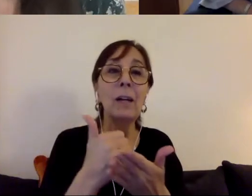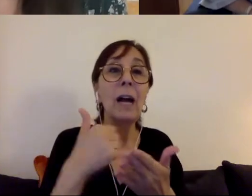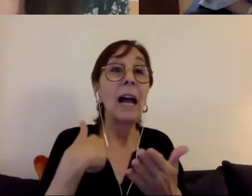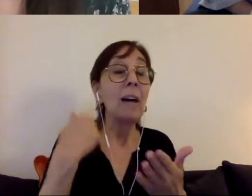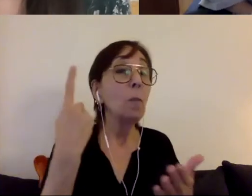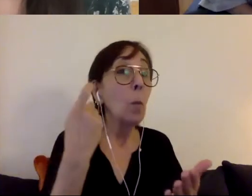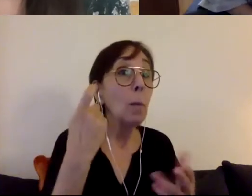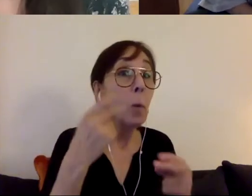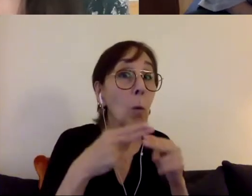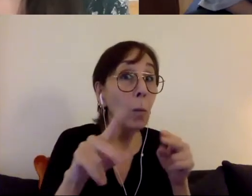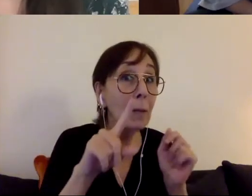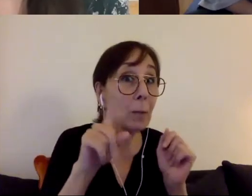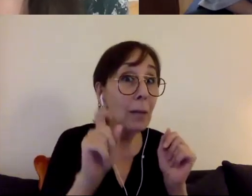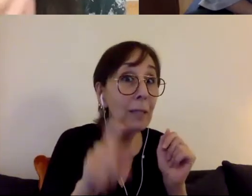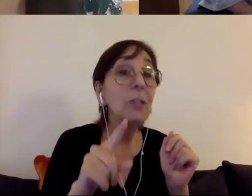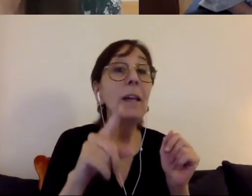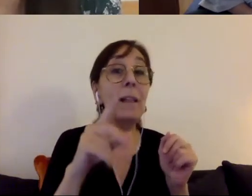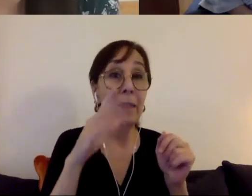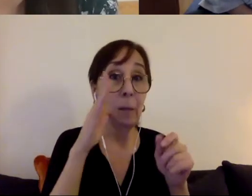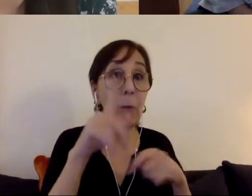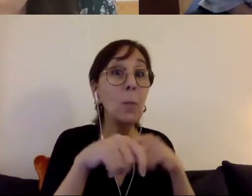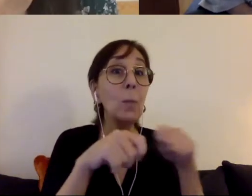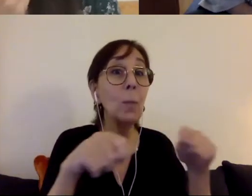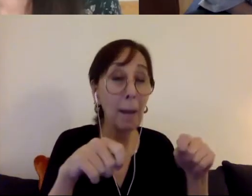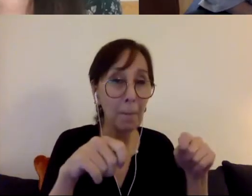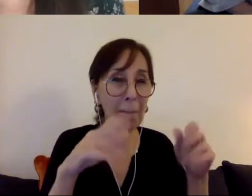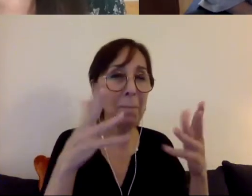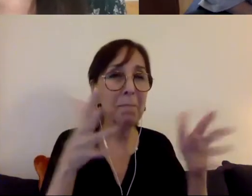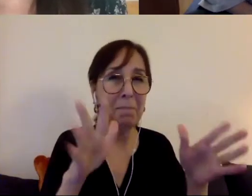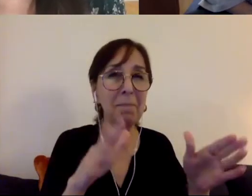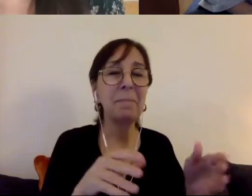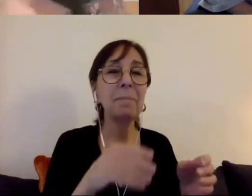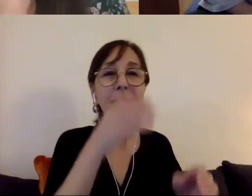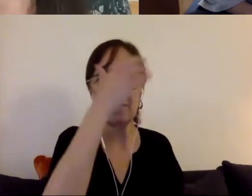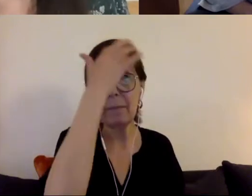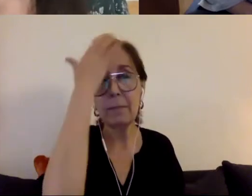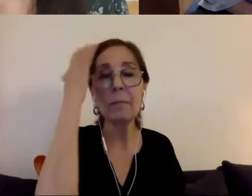question for you and then we'll wrap up. You just gave us such rich